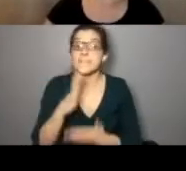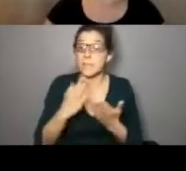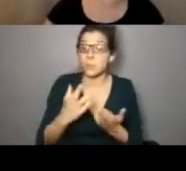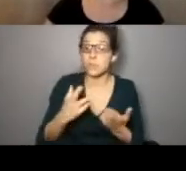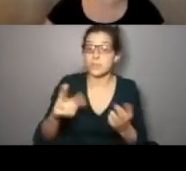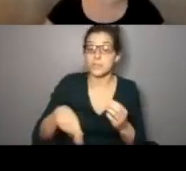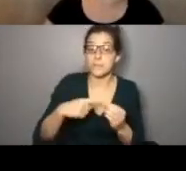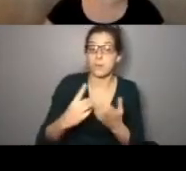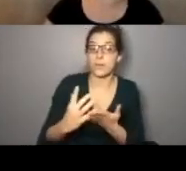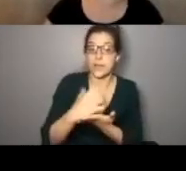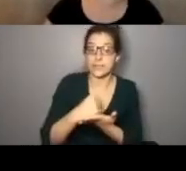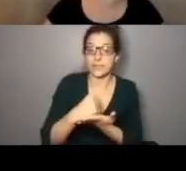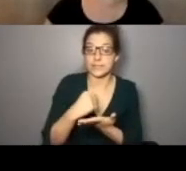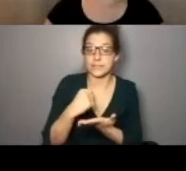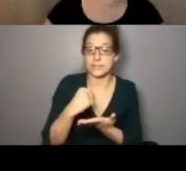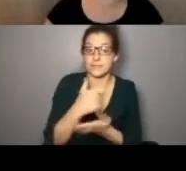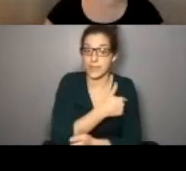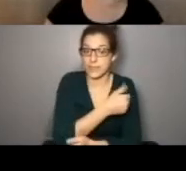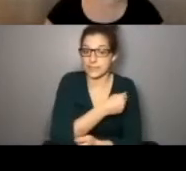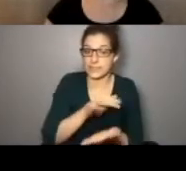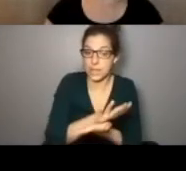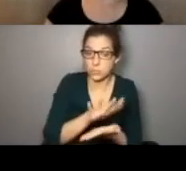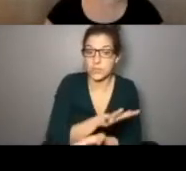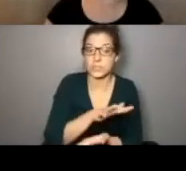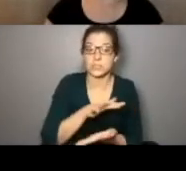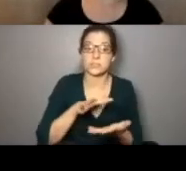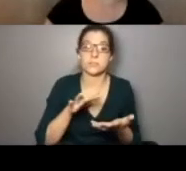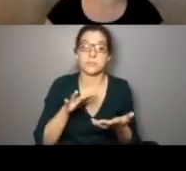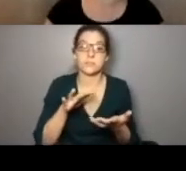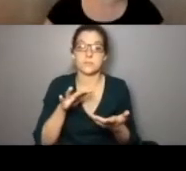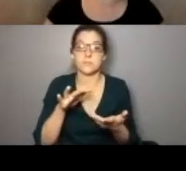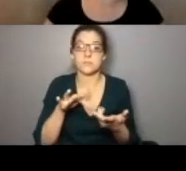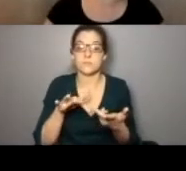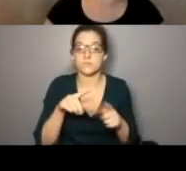about collecting vaccine documentation